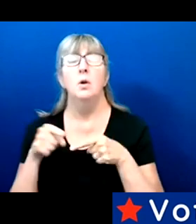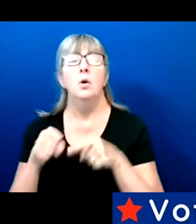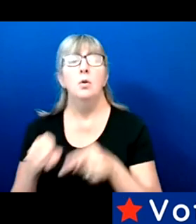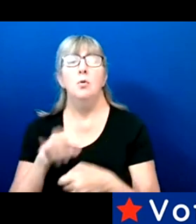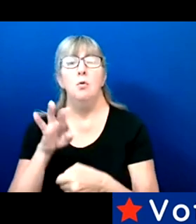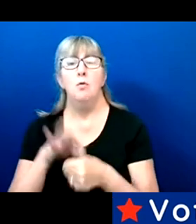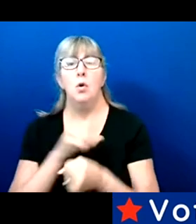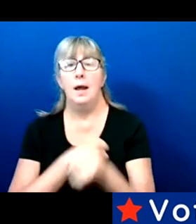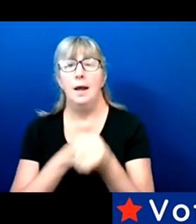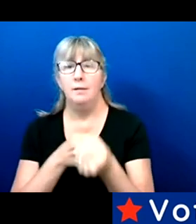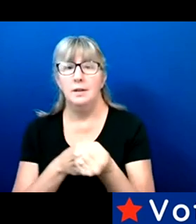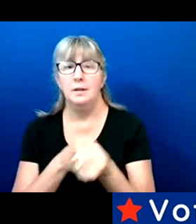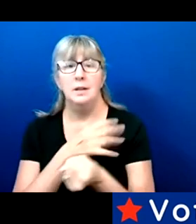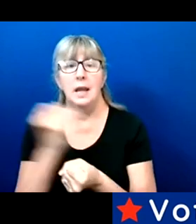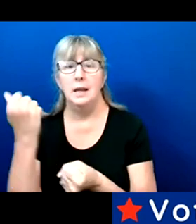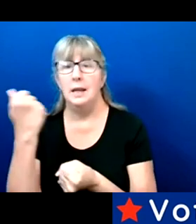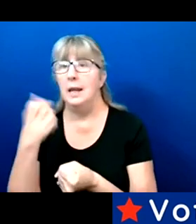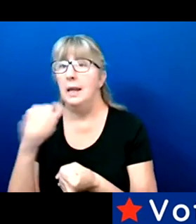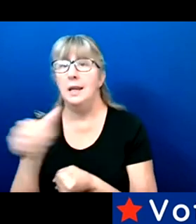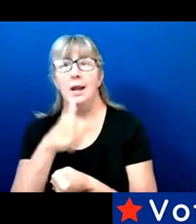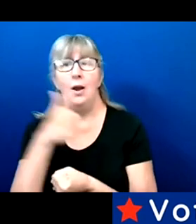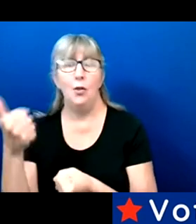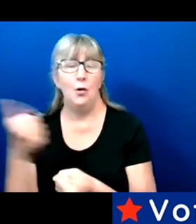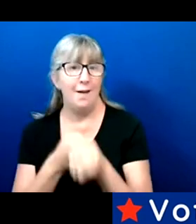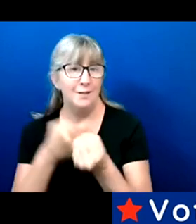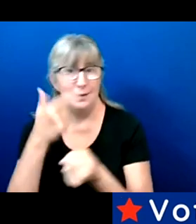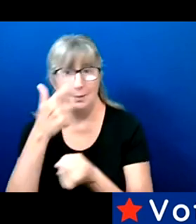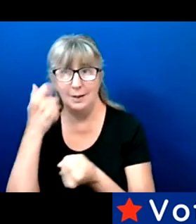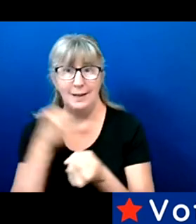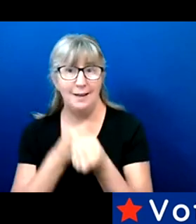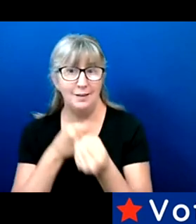And any other advocacy because advocacy is my passion.